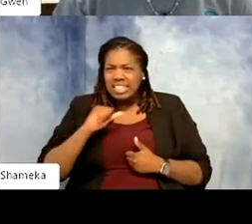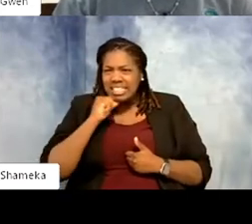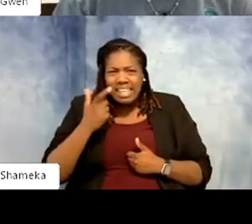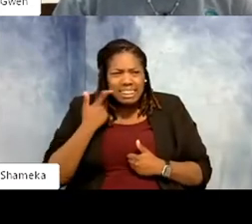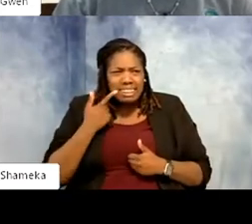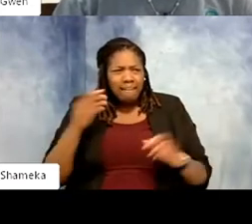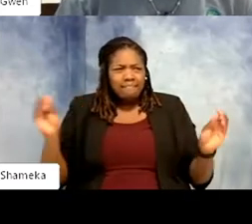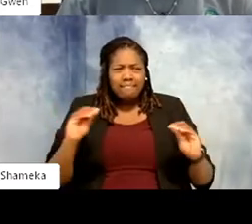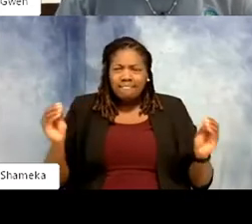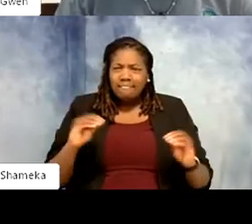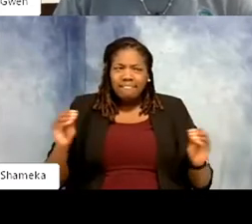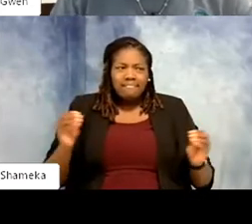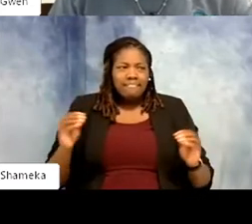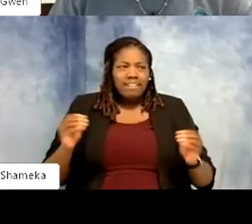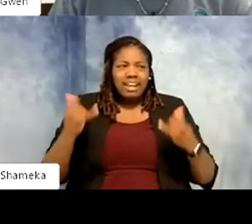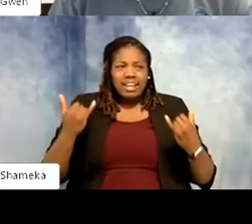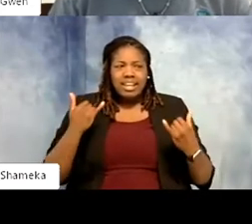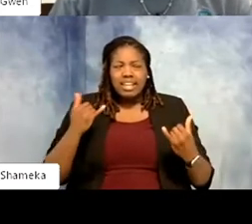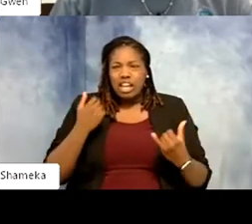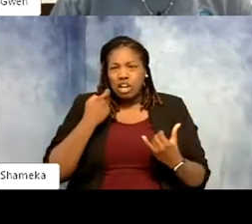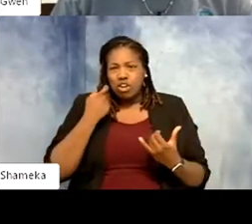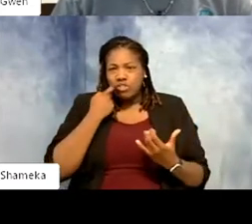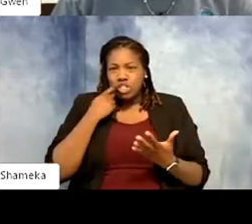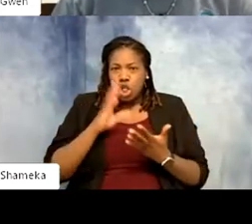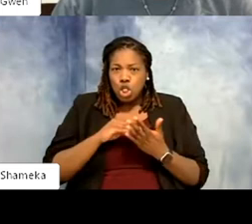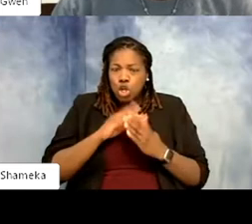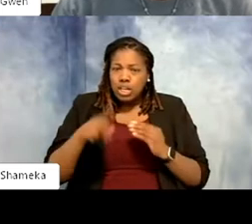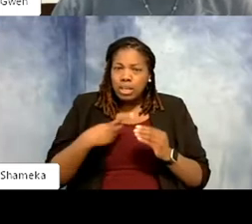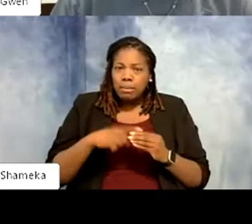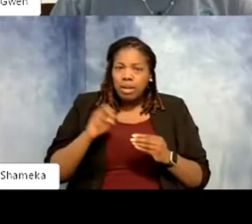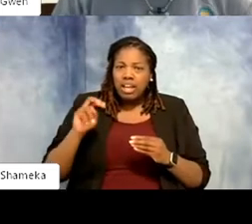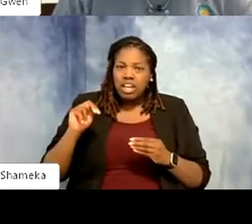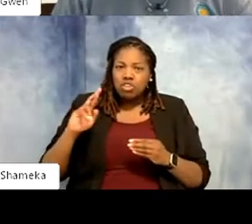And now knowing what I know now about enrichment and healthier animals and they are living longer you